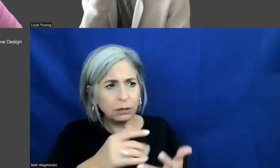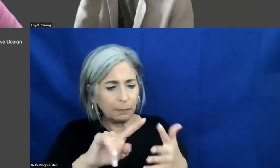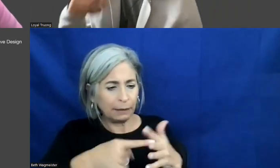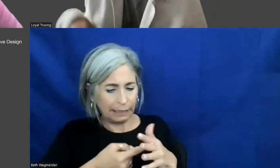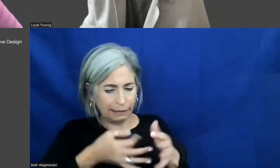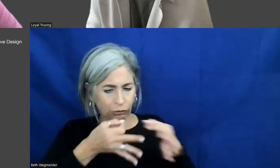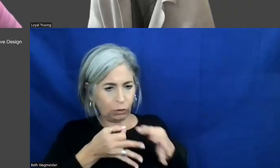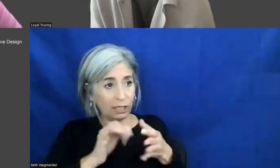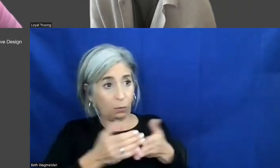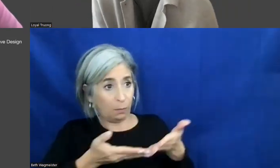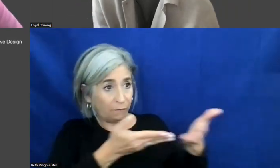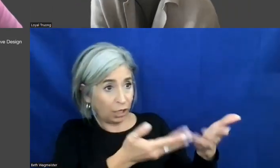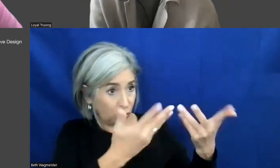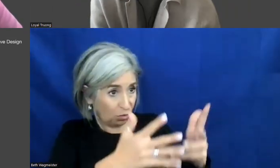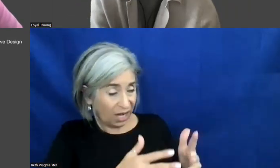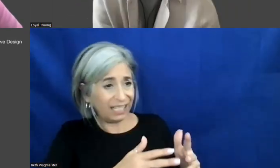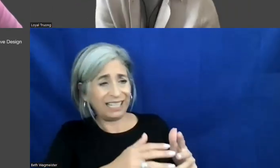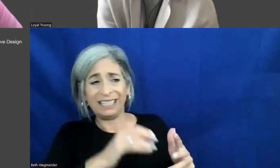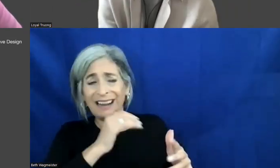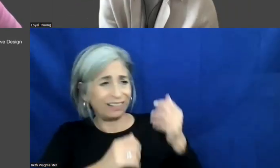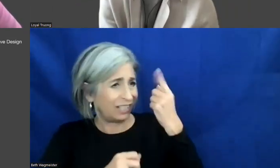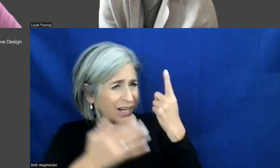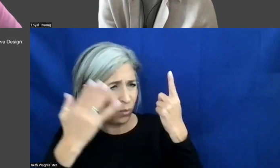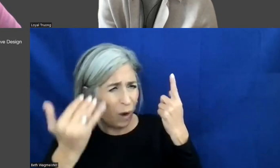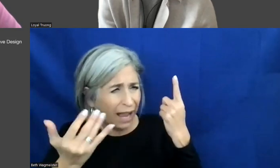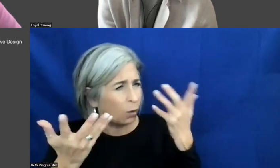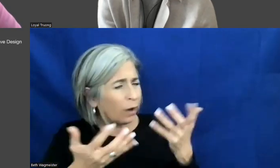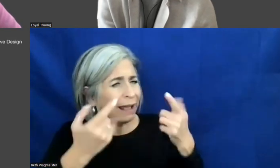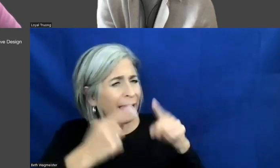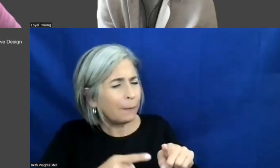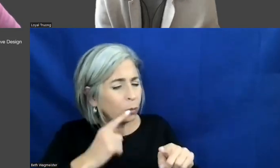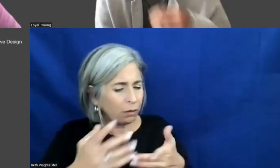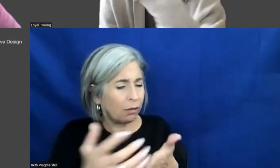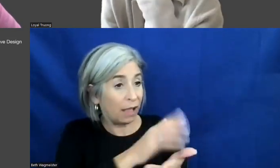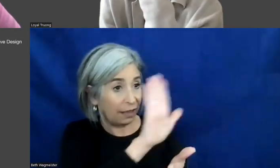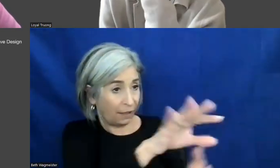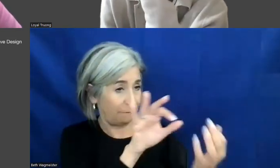that we gave them to build the table, right, and we can collect the feedback and incorporate